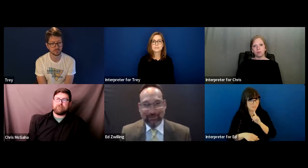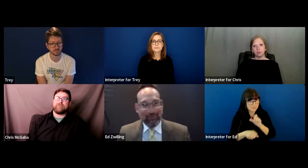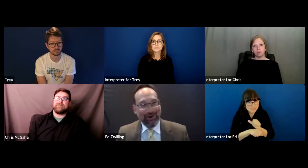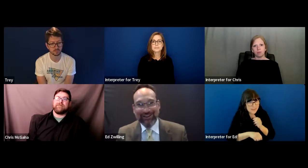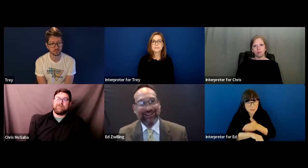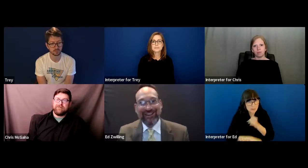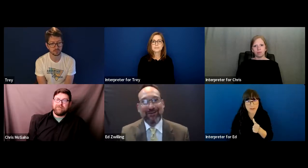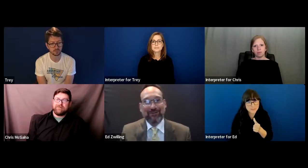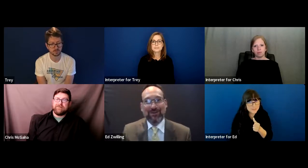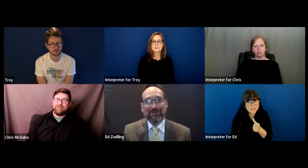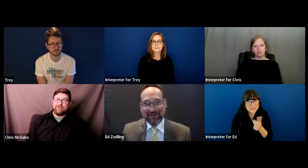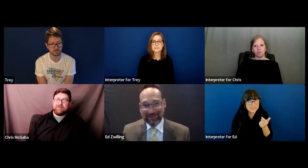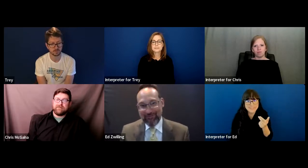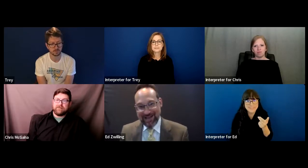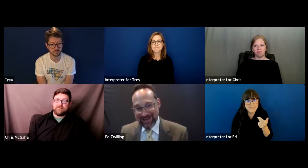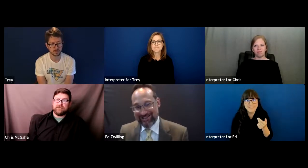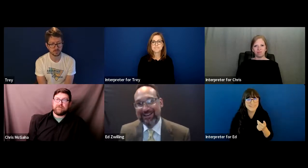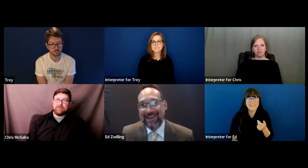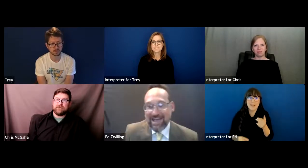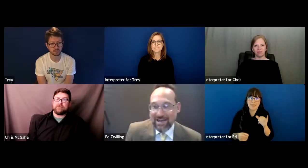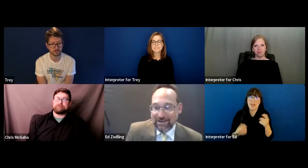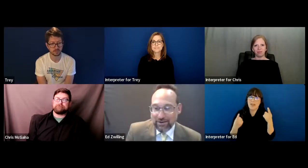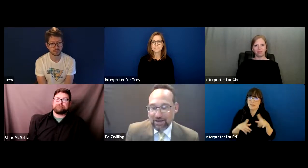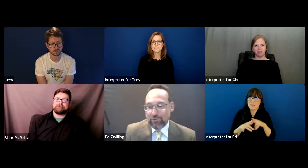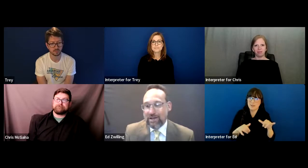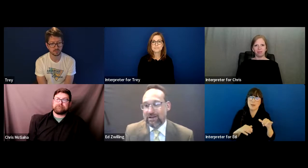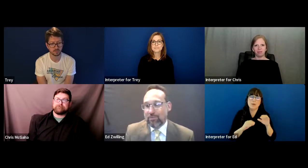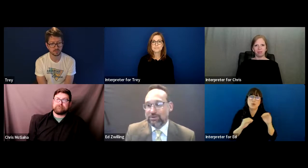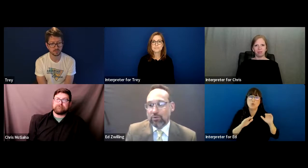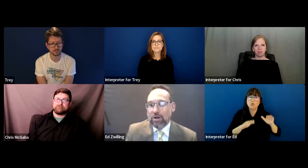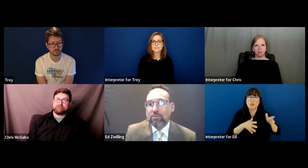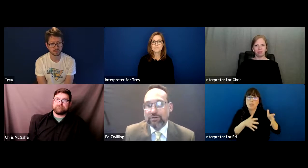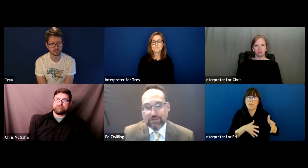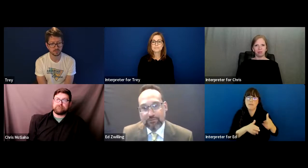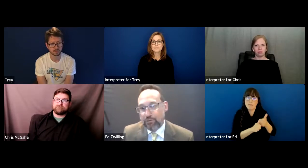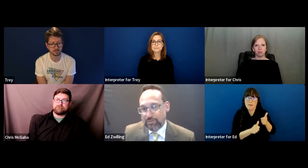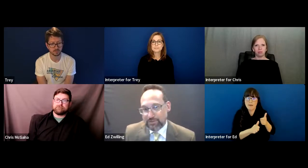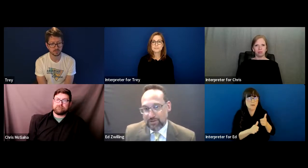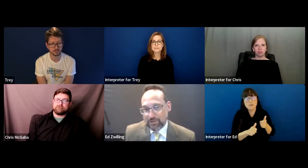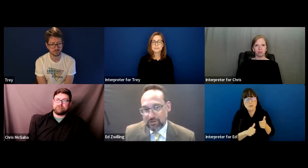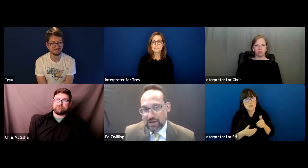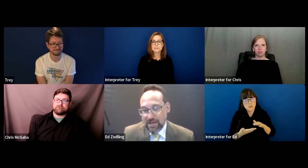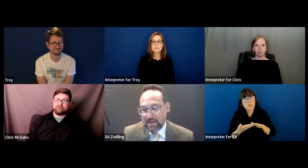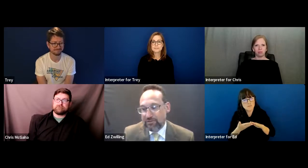It was in line with No Child Left Behind and it had a much more encumbered structure